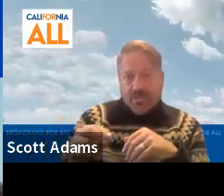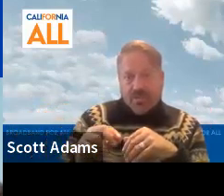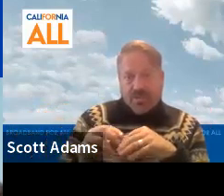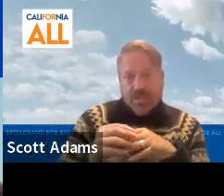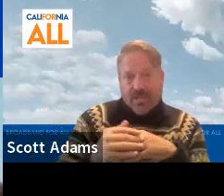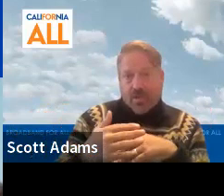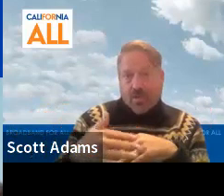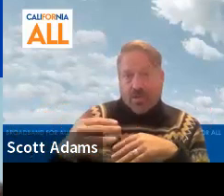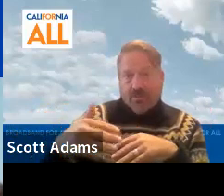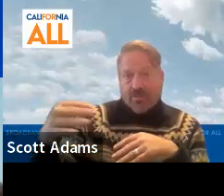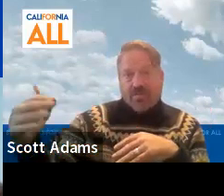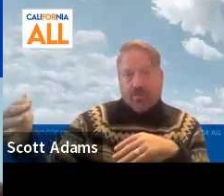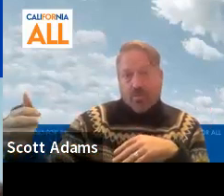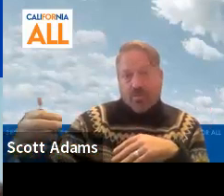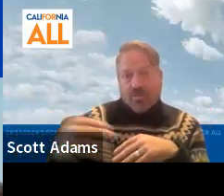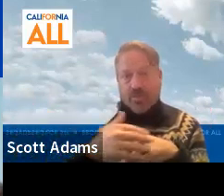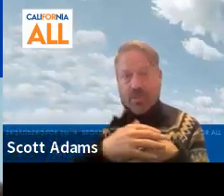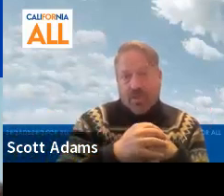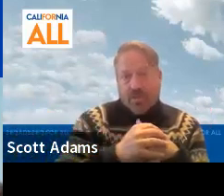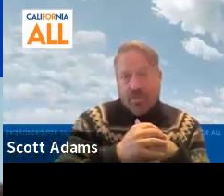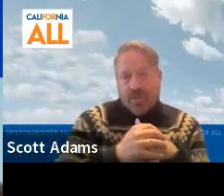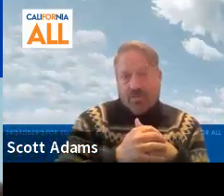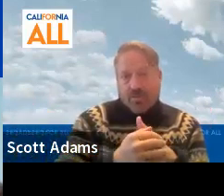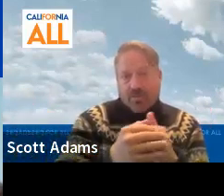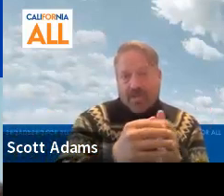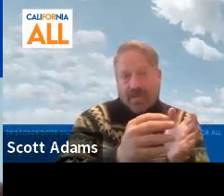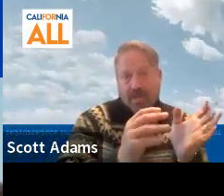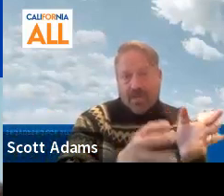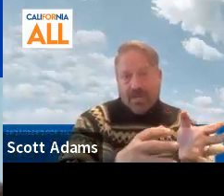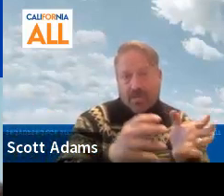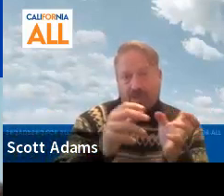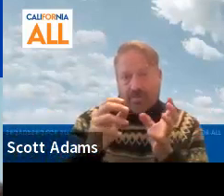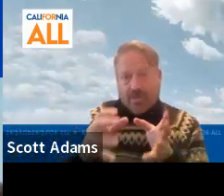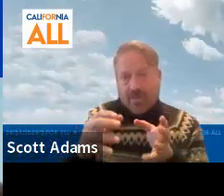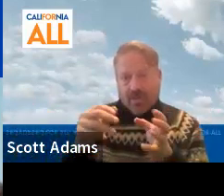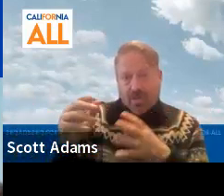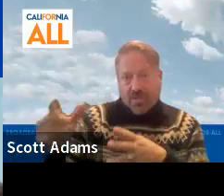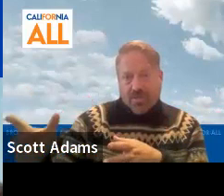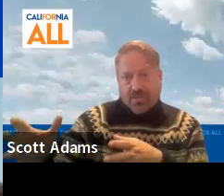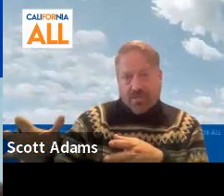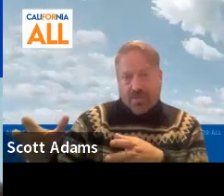skills, training and all levels of schools from like K to 12 to community colleges, to